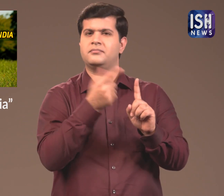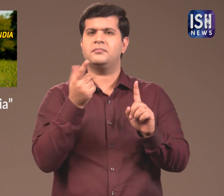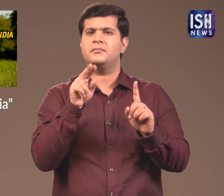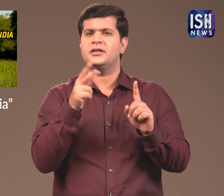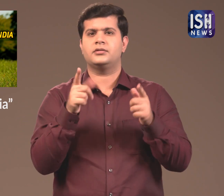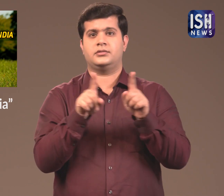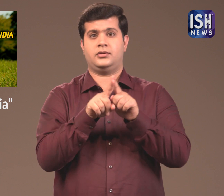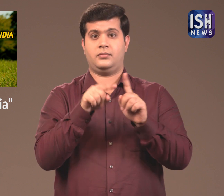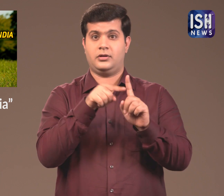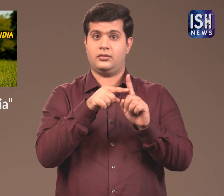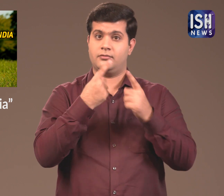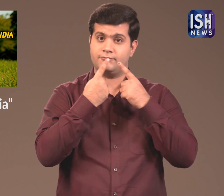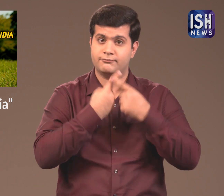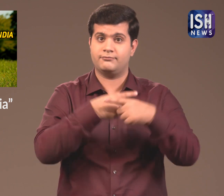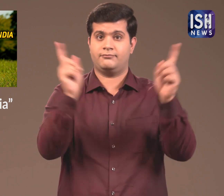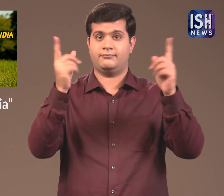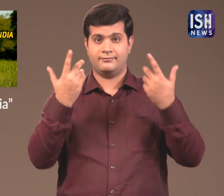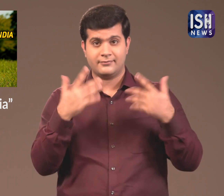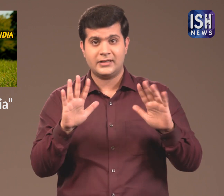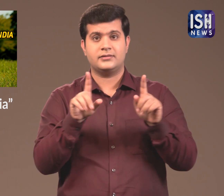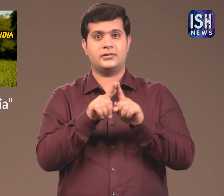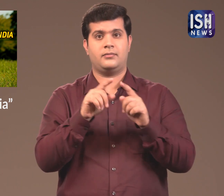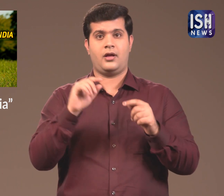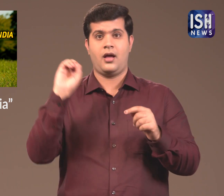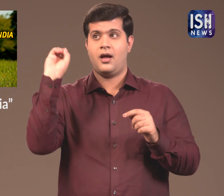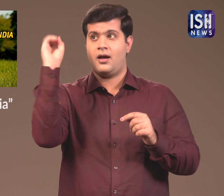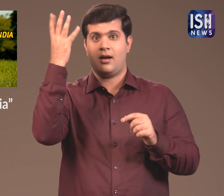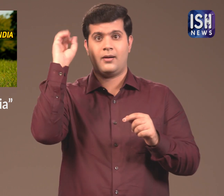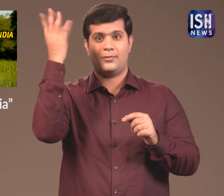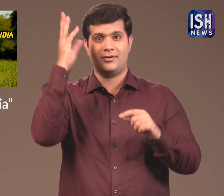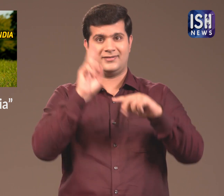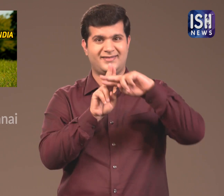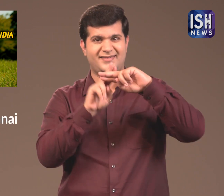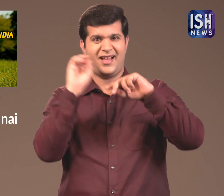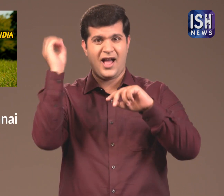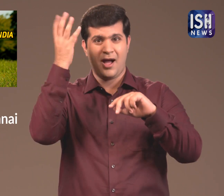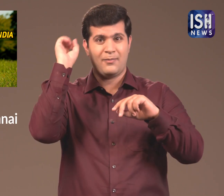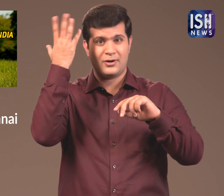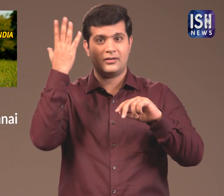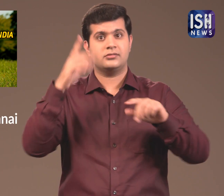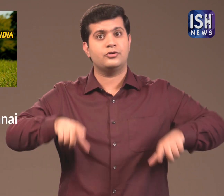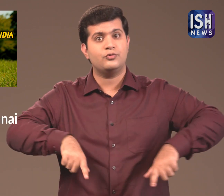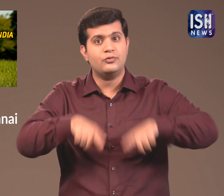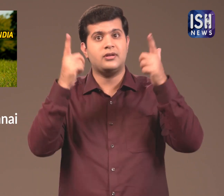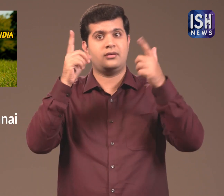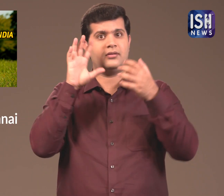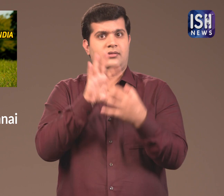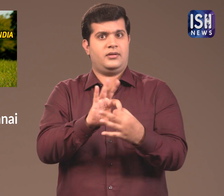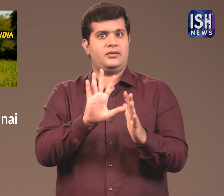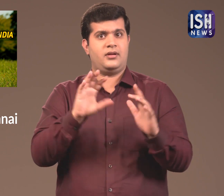This is because he launched a tree ambulance service.